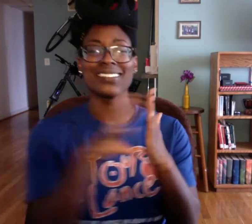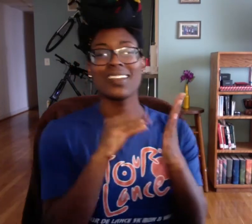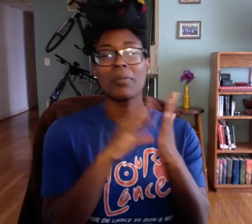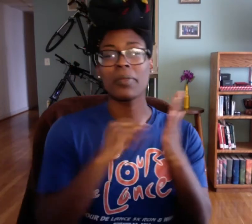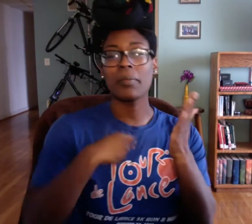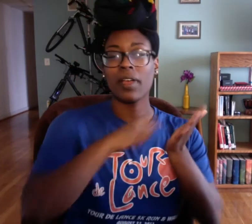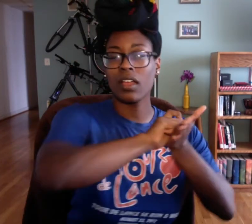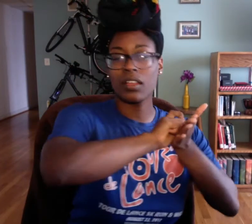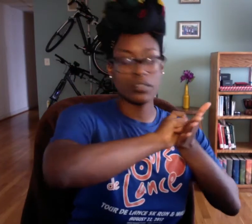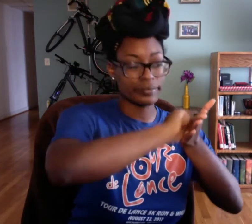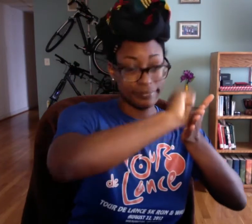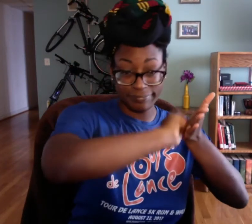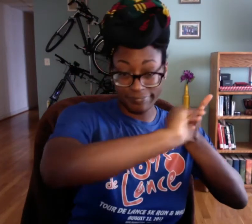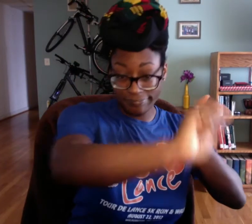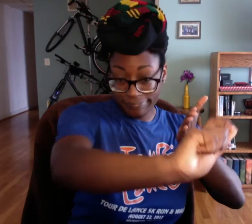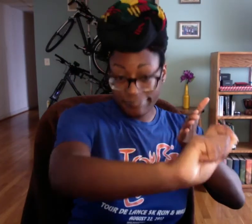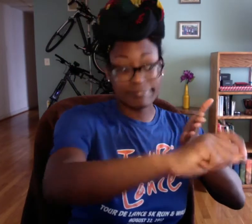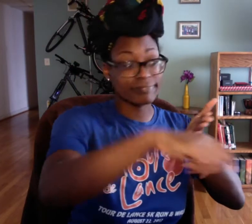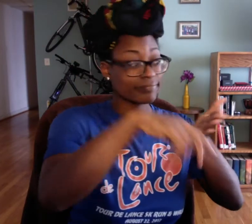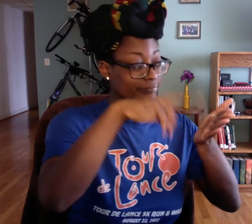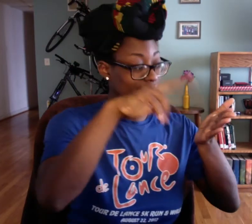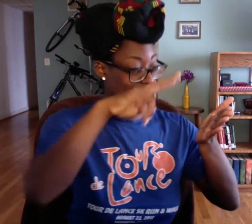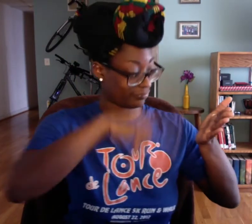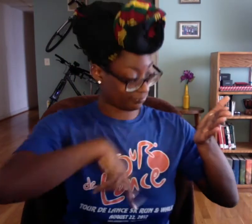Class, date... yeah.